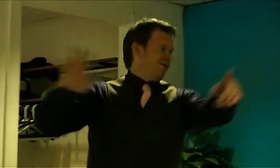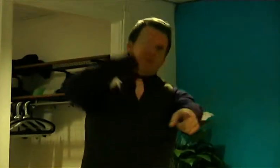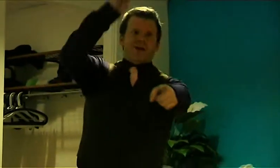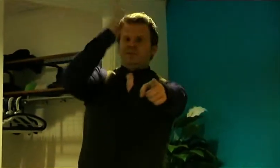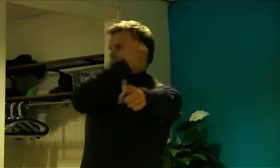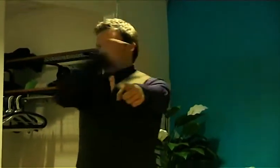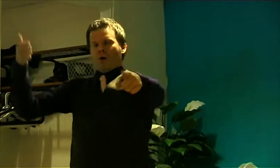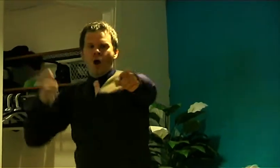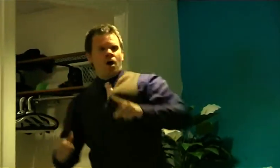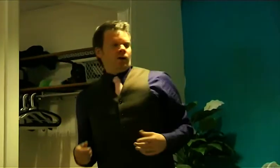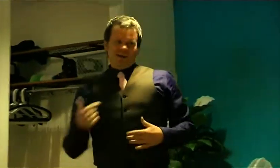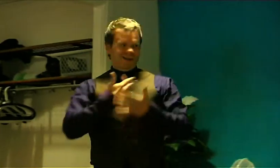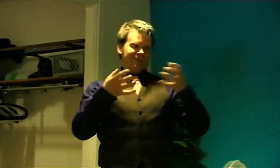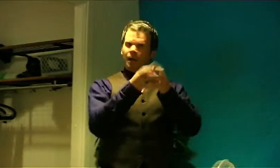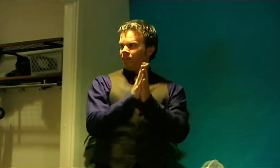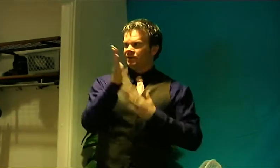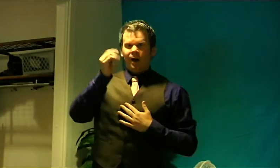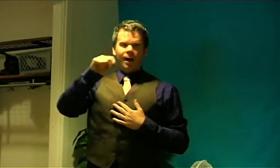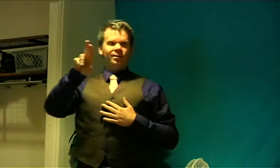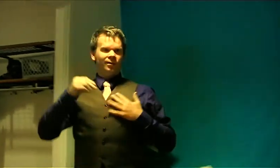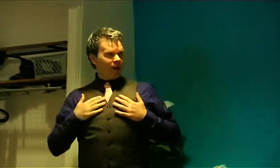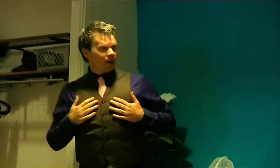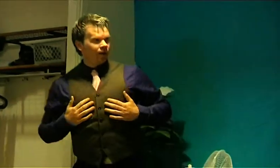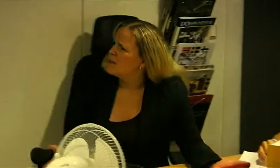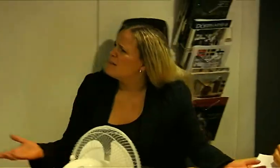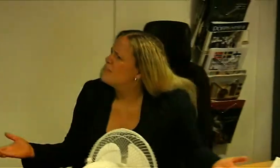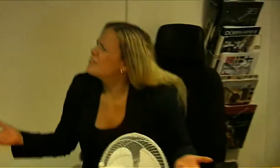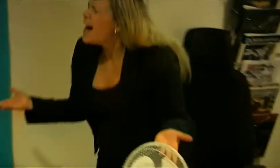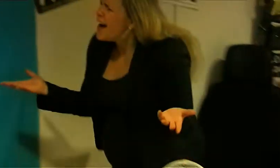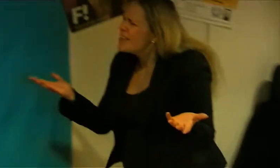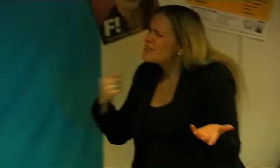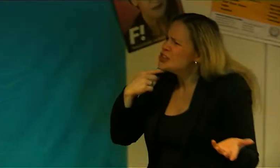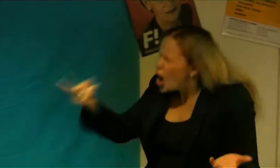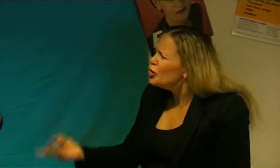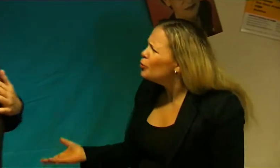He's only imagining, I am not dating Jelena. What? What did you say?